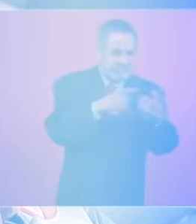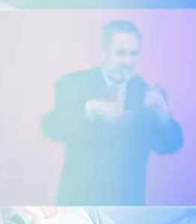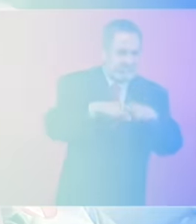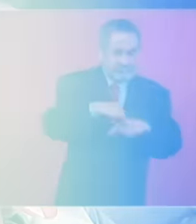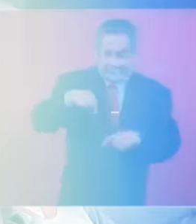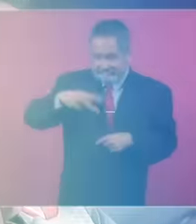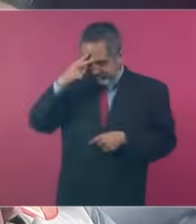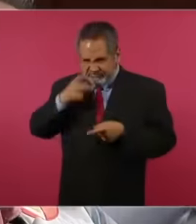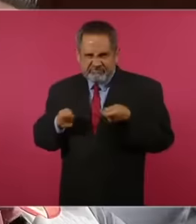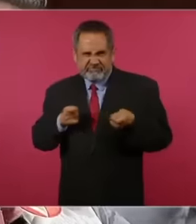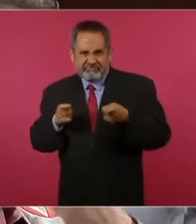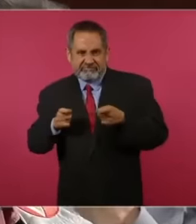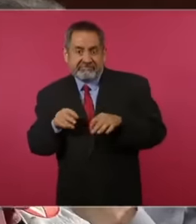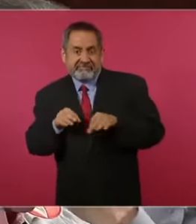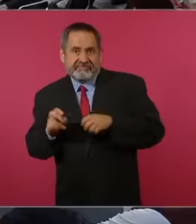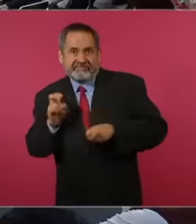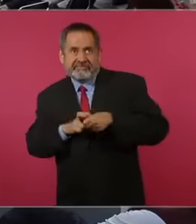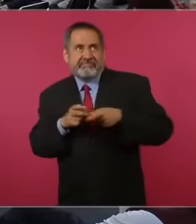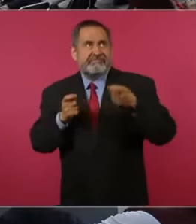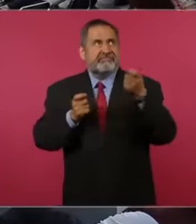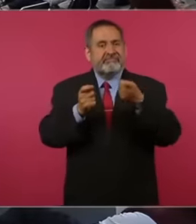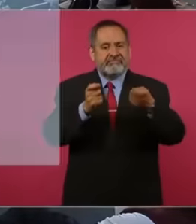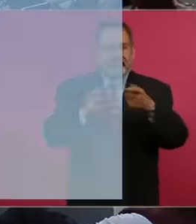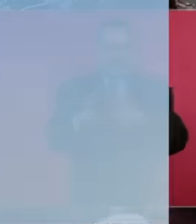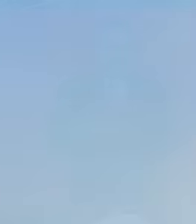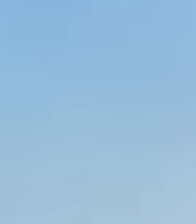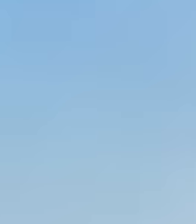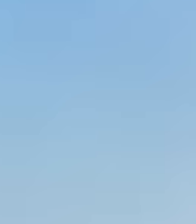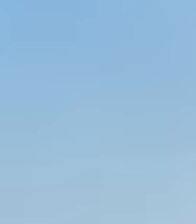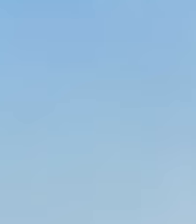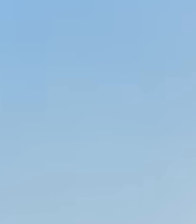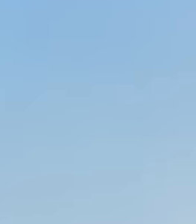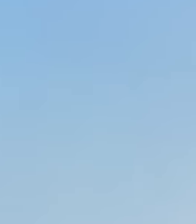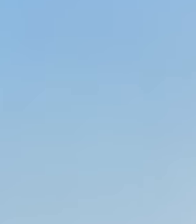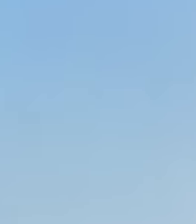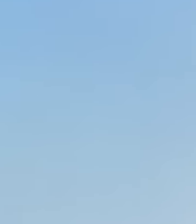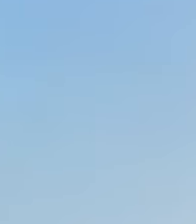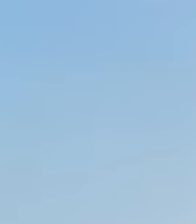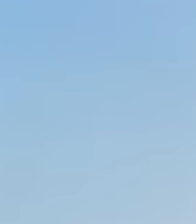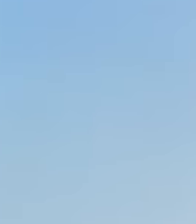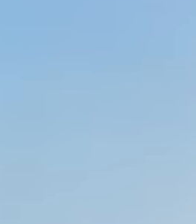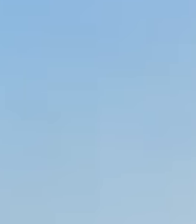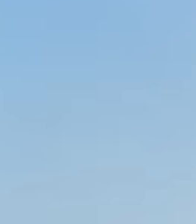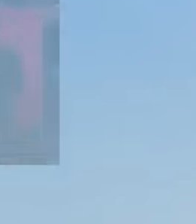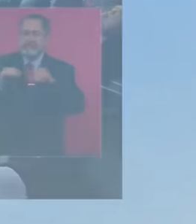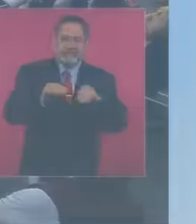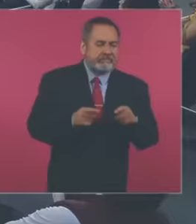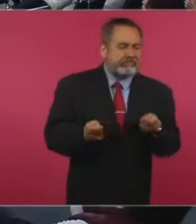They work there in Canada, they receive the migrants and what happens is that they are surprised that